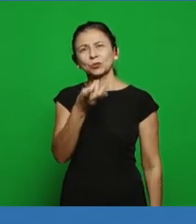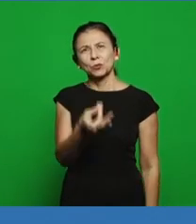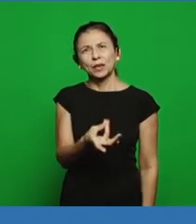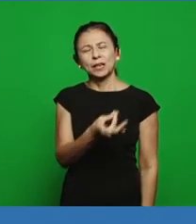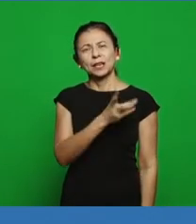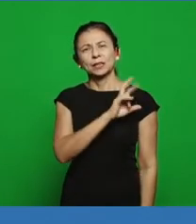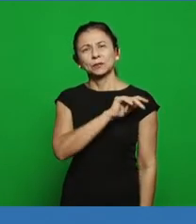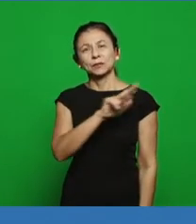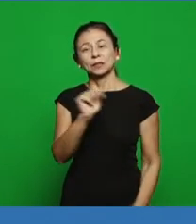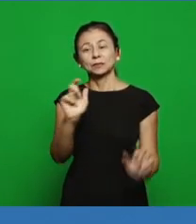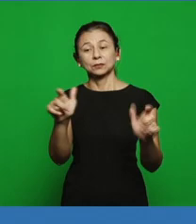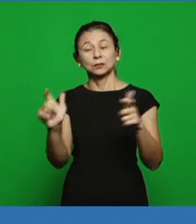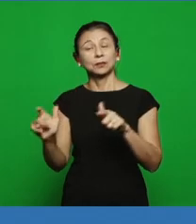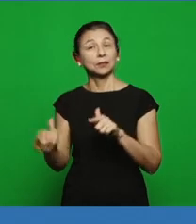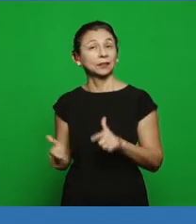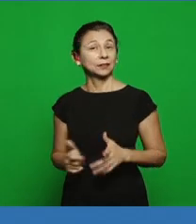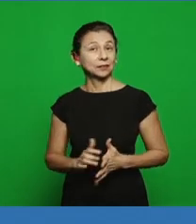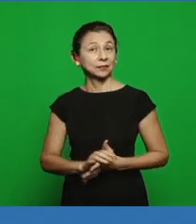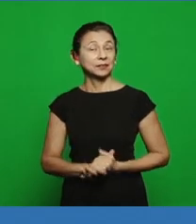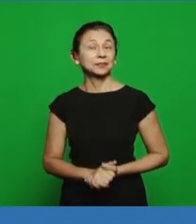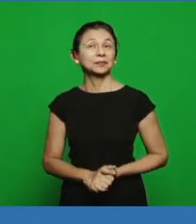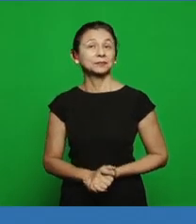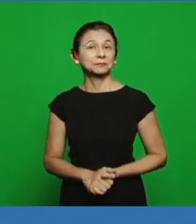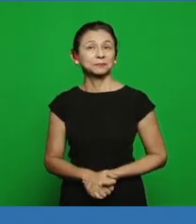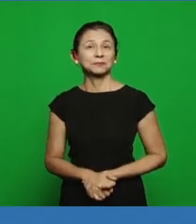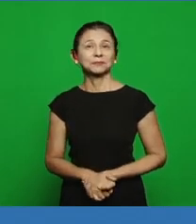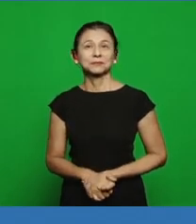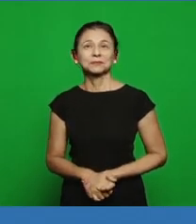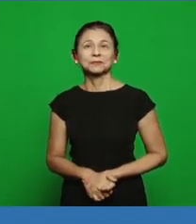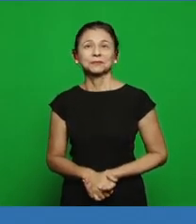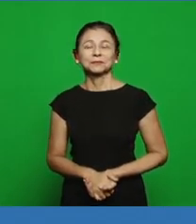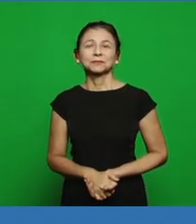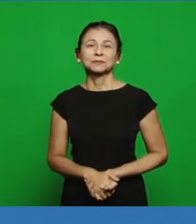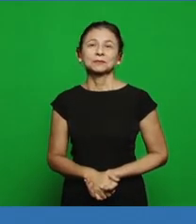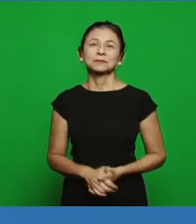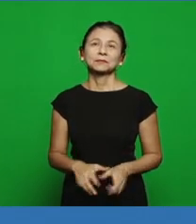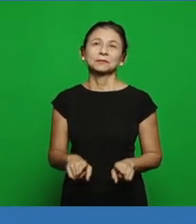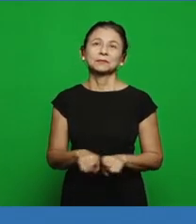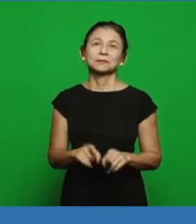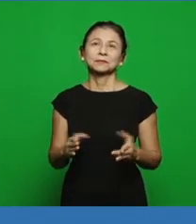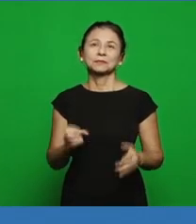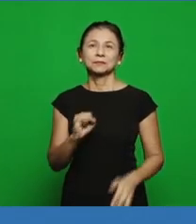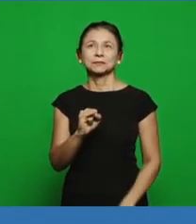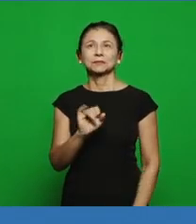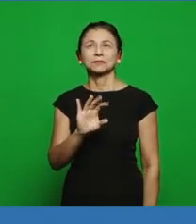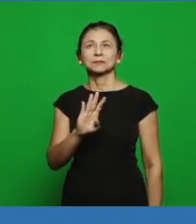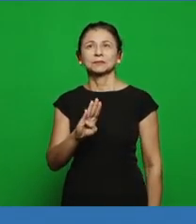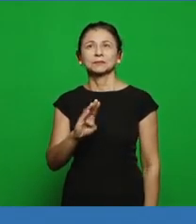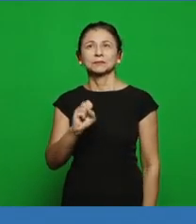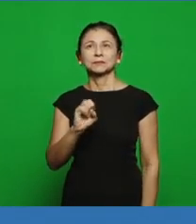places today, including Ibatiba, we had yesterday